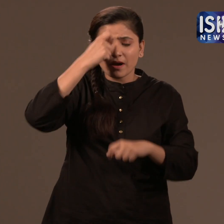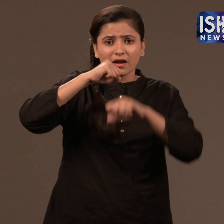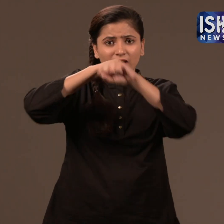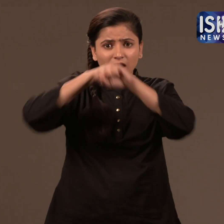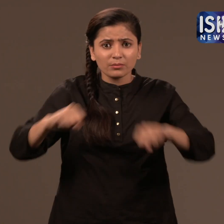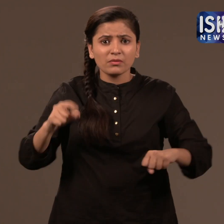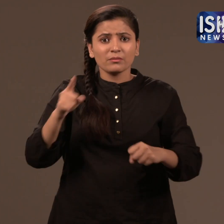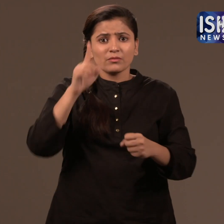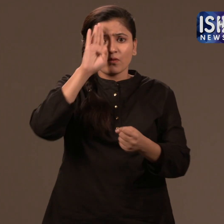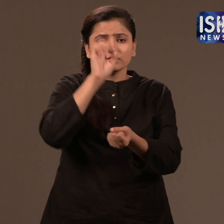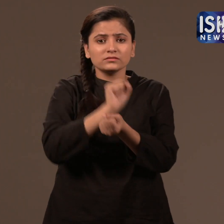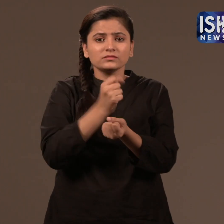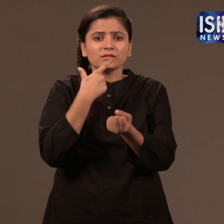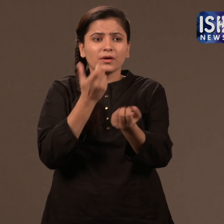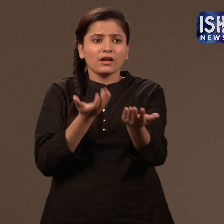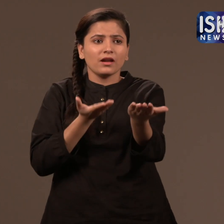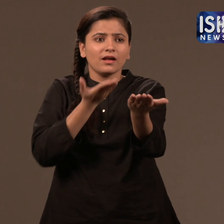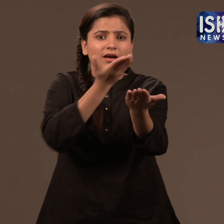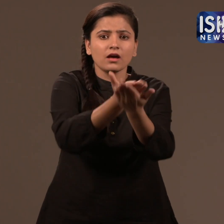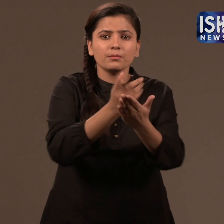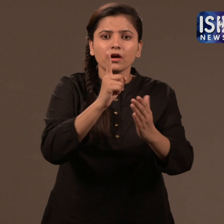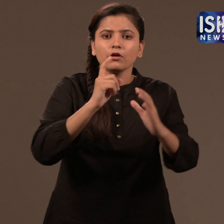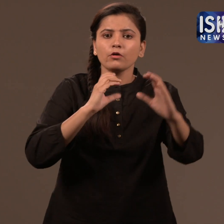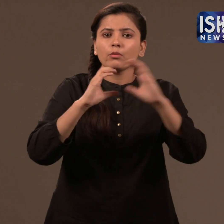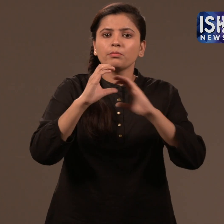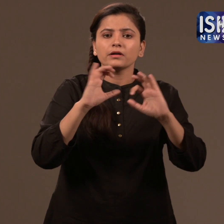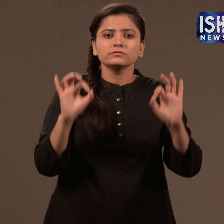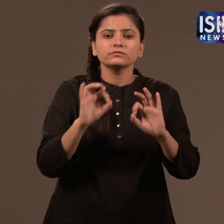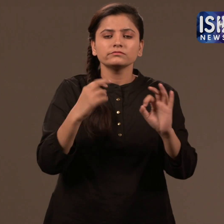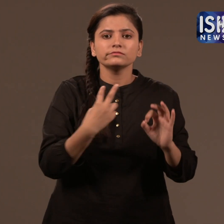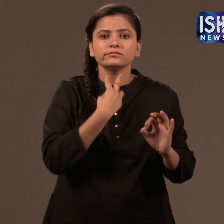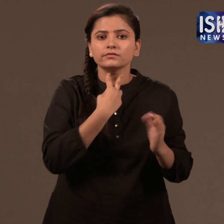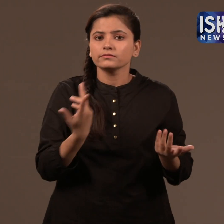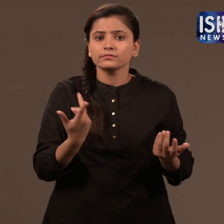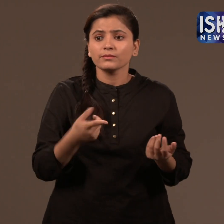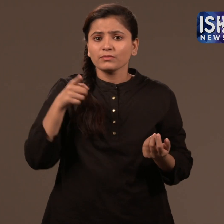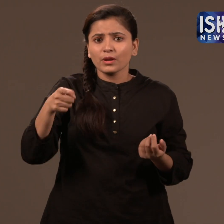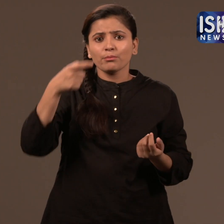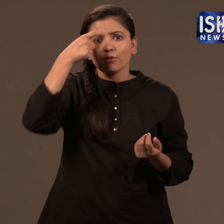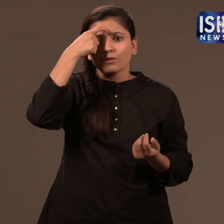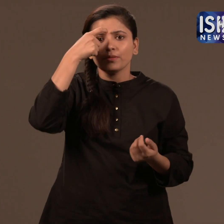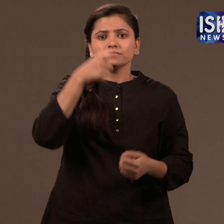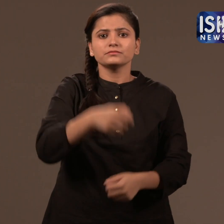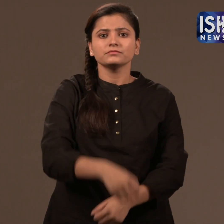where the deaf often find themselves at a loss at police stations.